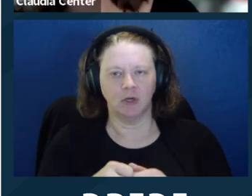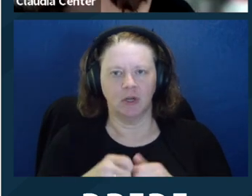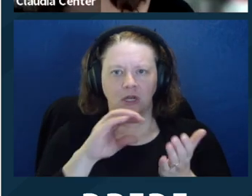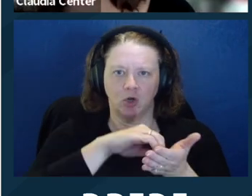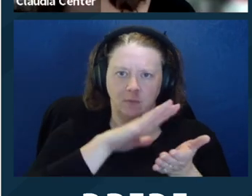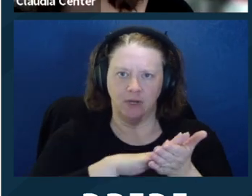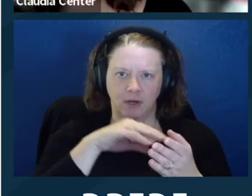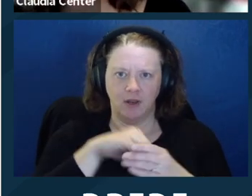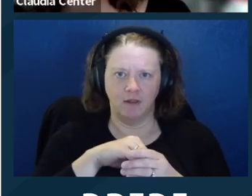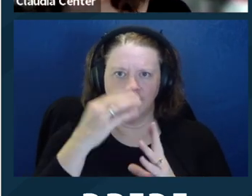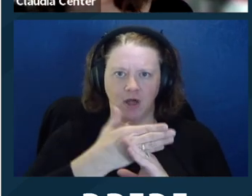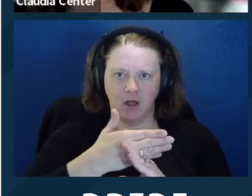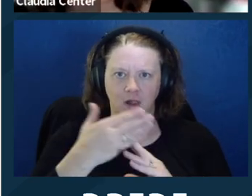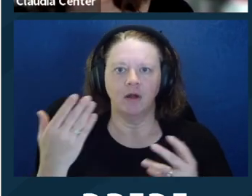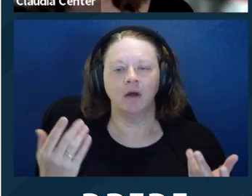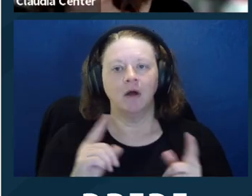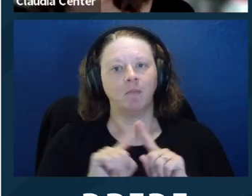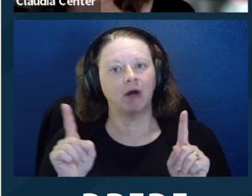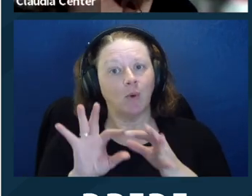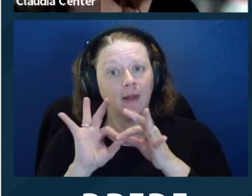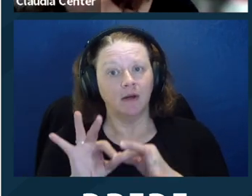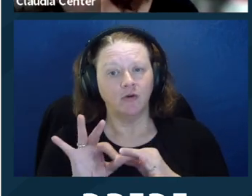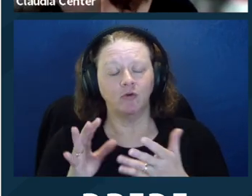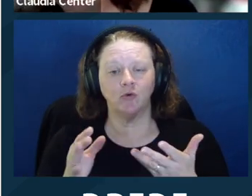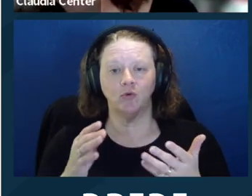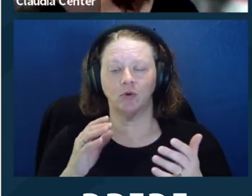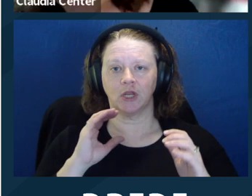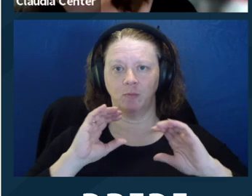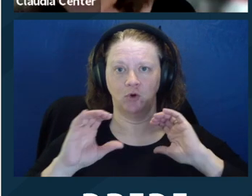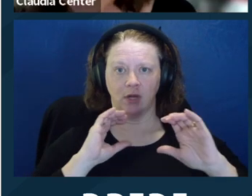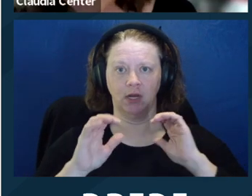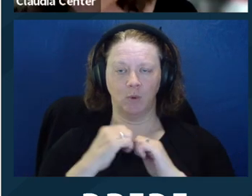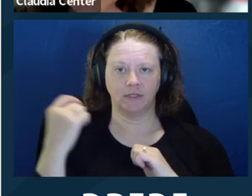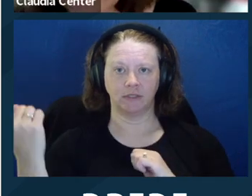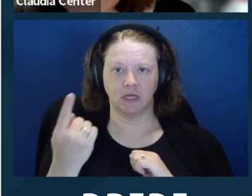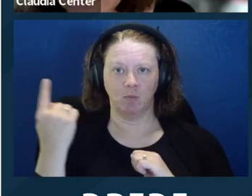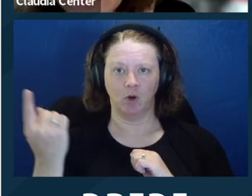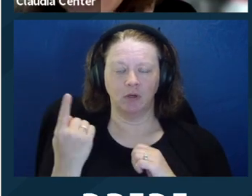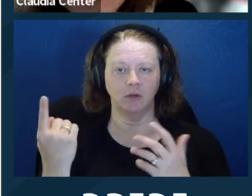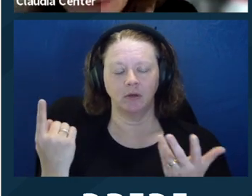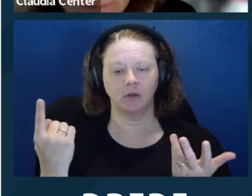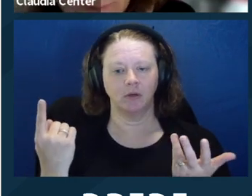and case law and make a decision on your own about that. Probably document it in the file.